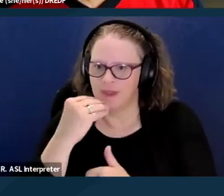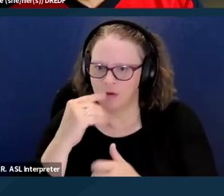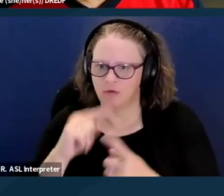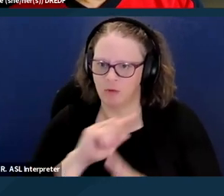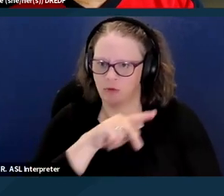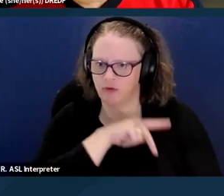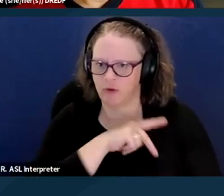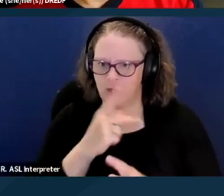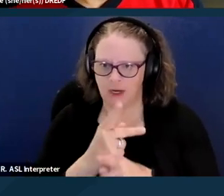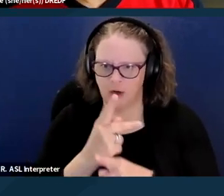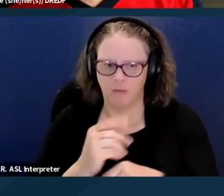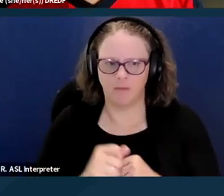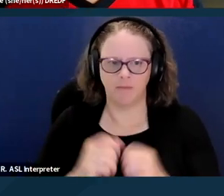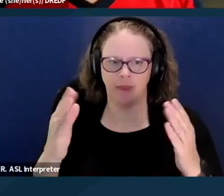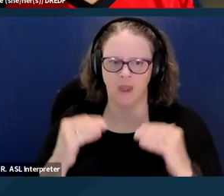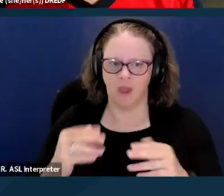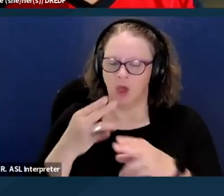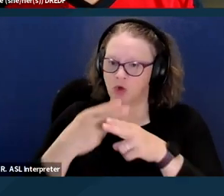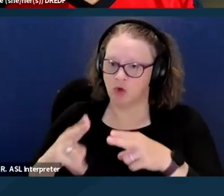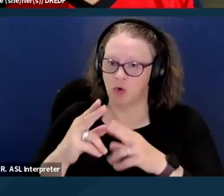Short-term, post-hospitalization housing